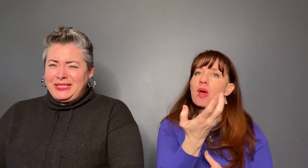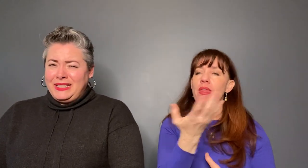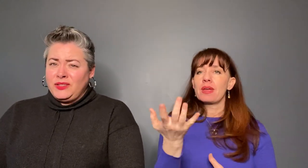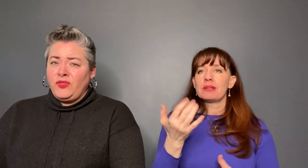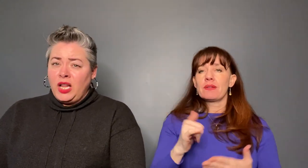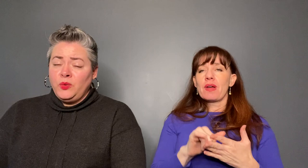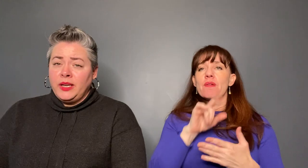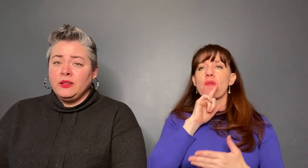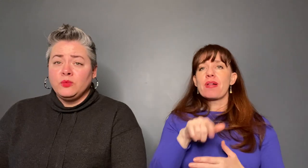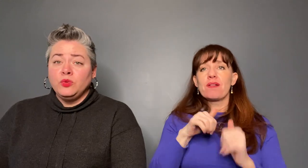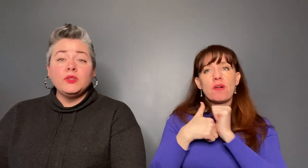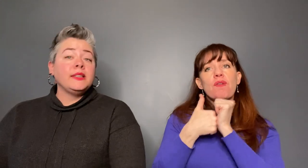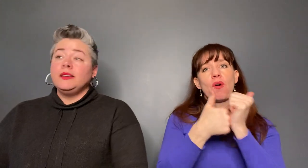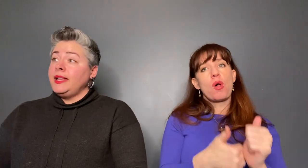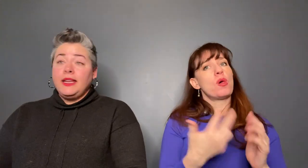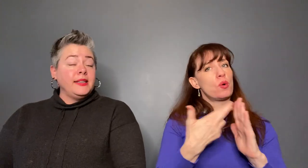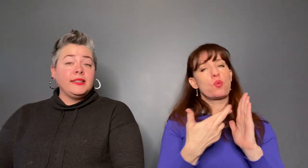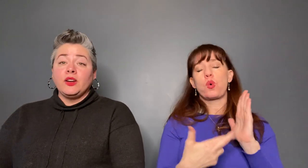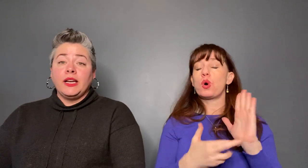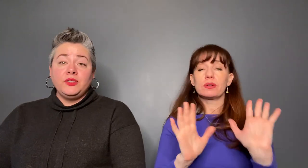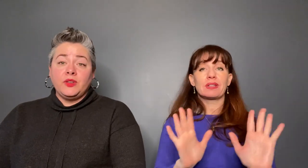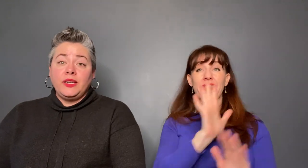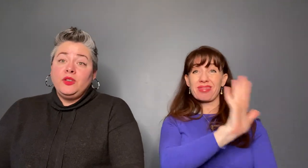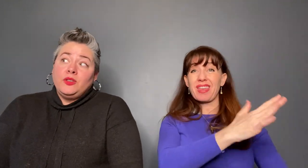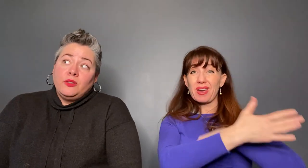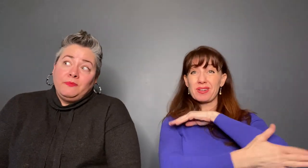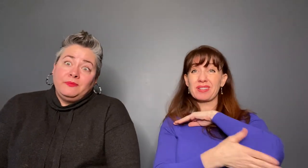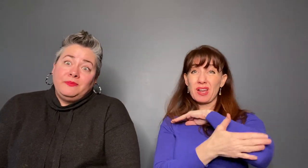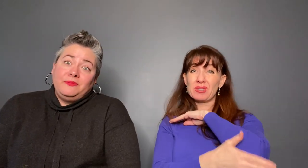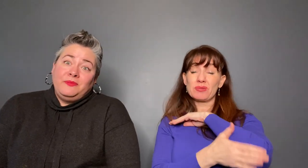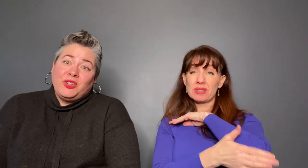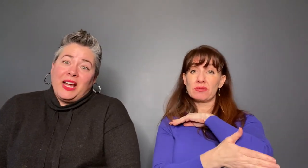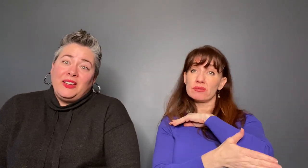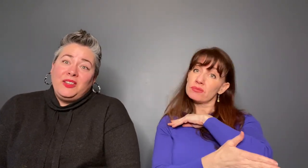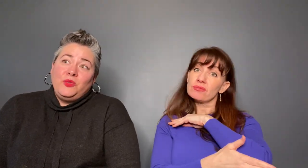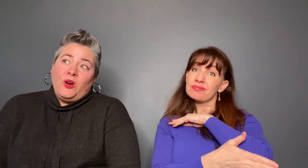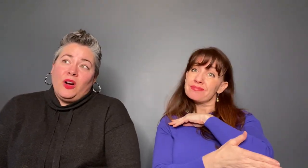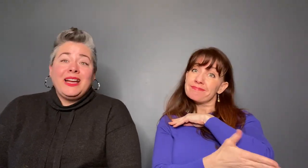the rules, it is their country, you're a guest so if they